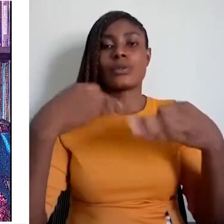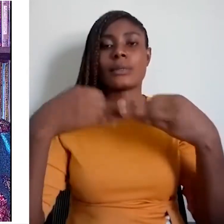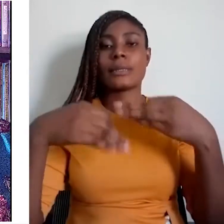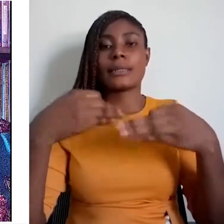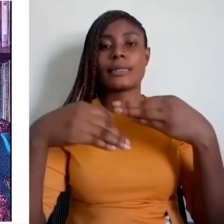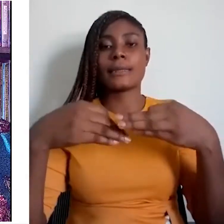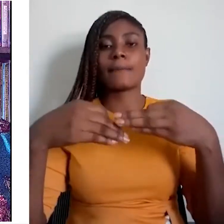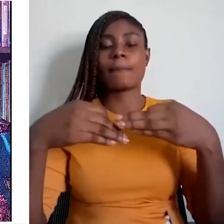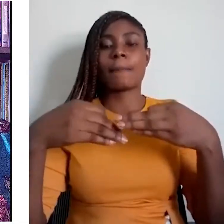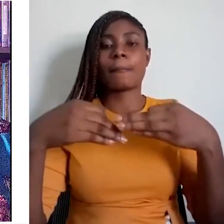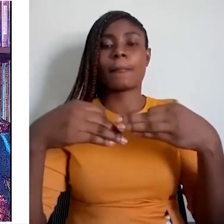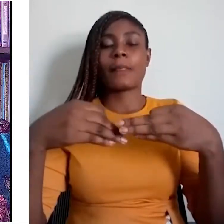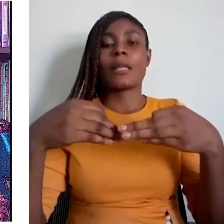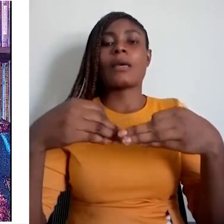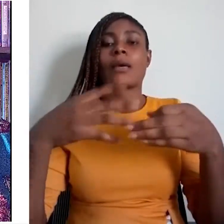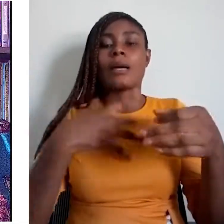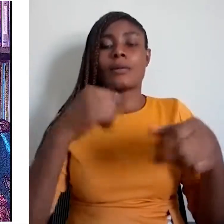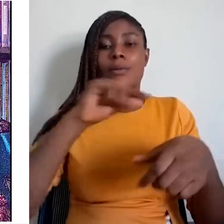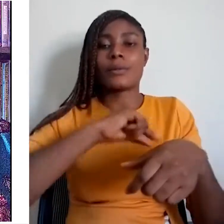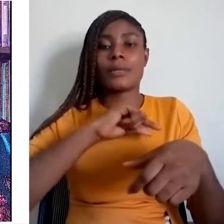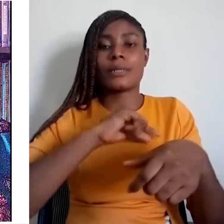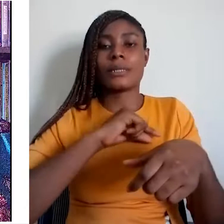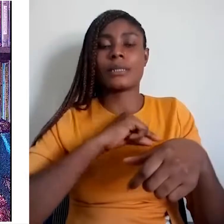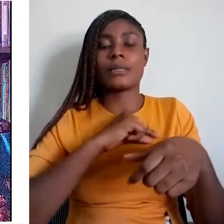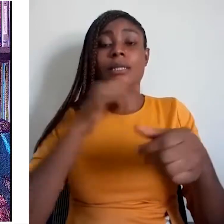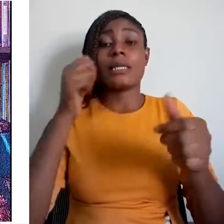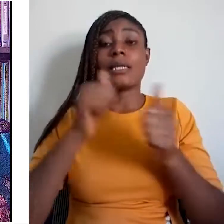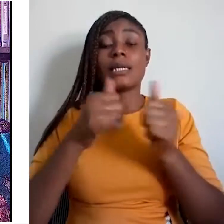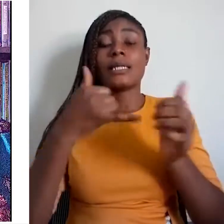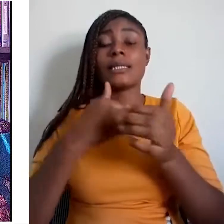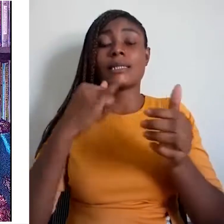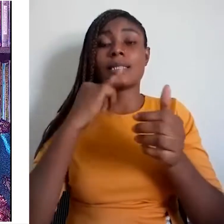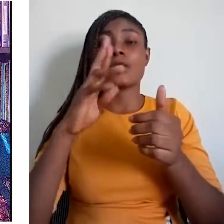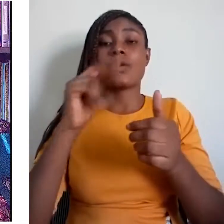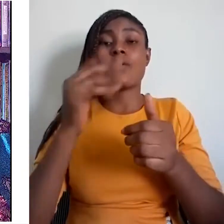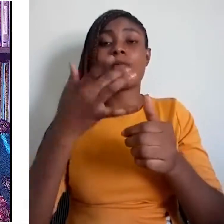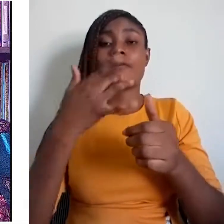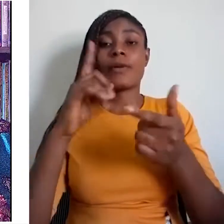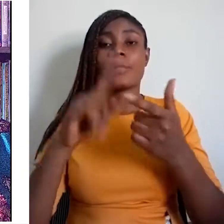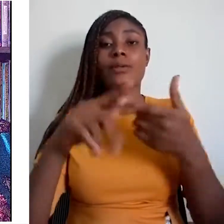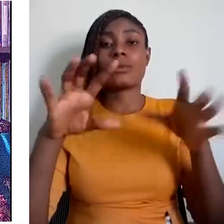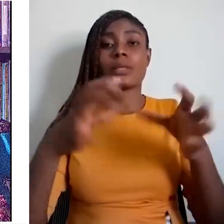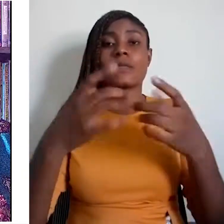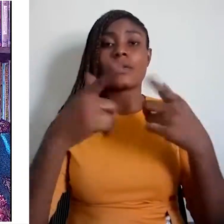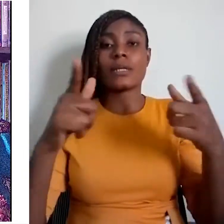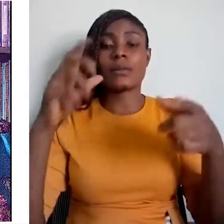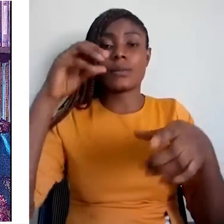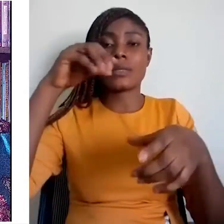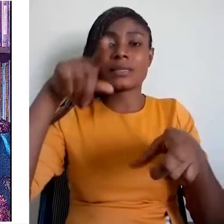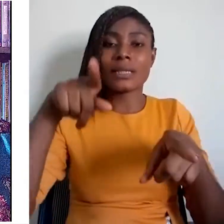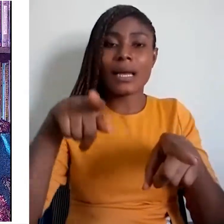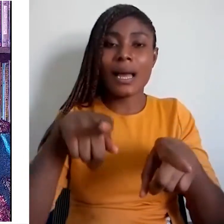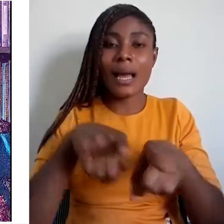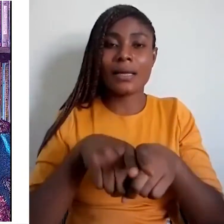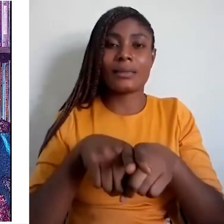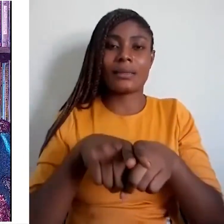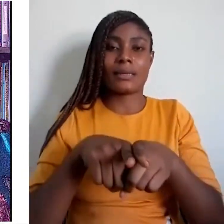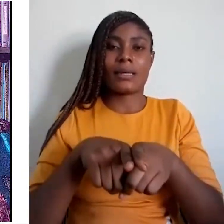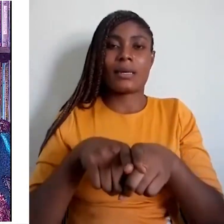Such rights contest and should check language oppression and domination, which enforce language loss.